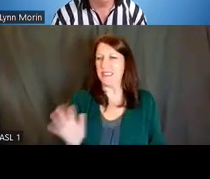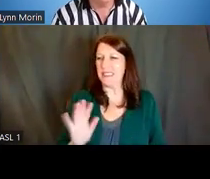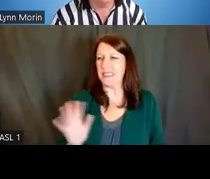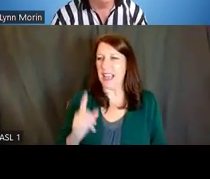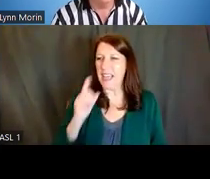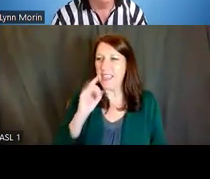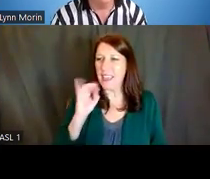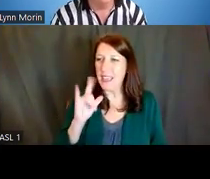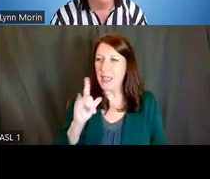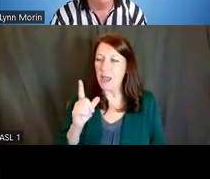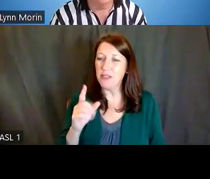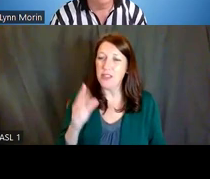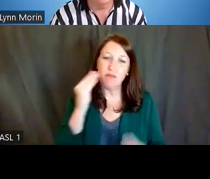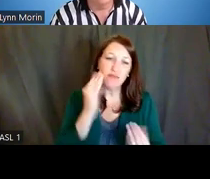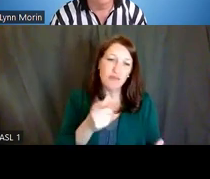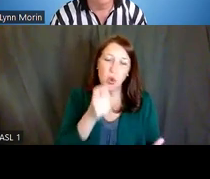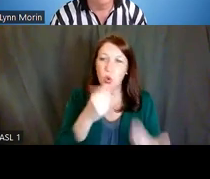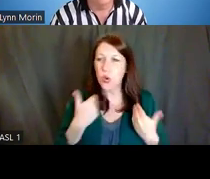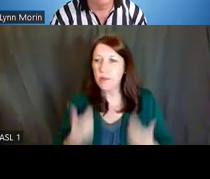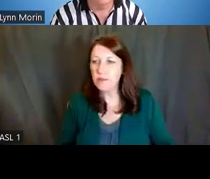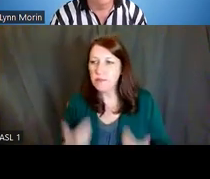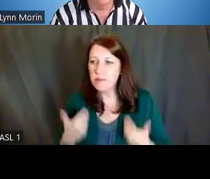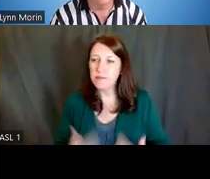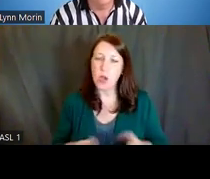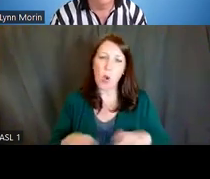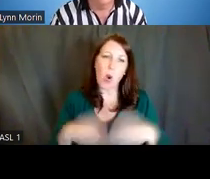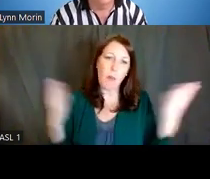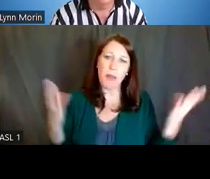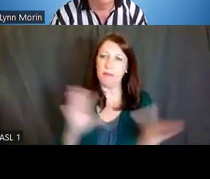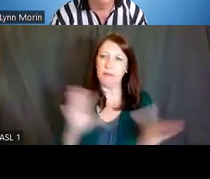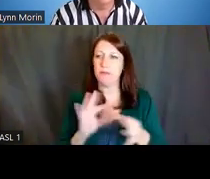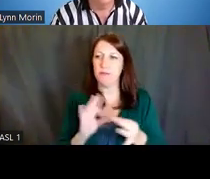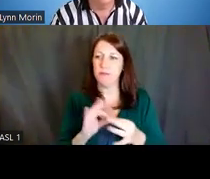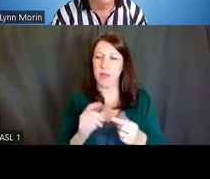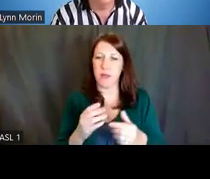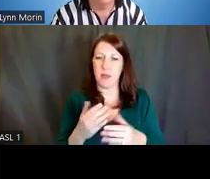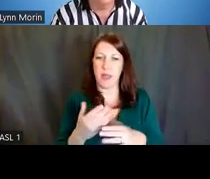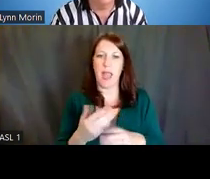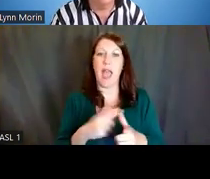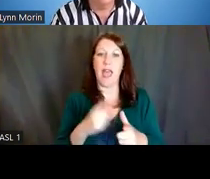with just sharing about who you are first, before you put in an ask to say, "Can you sponsor me?"